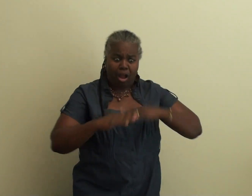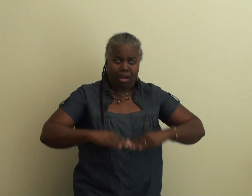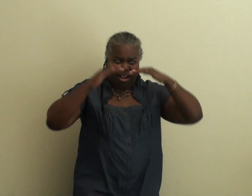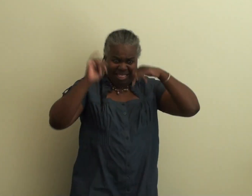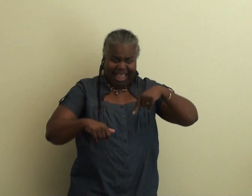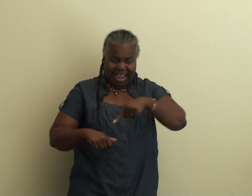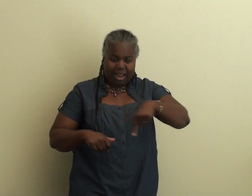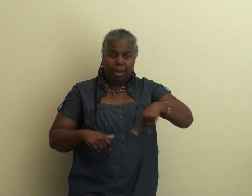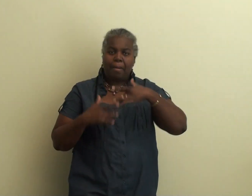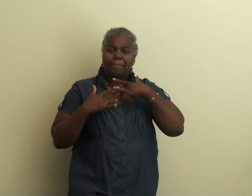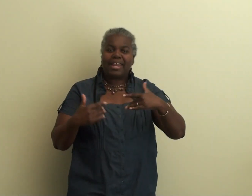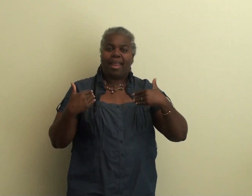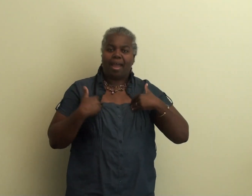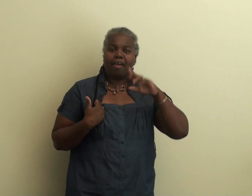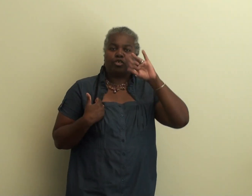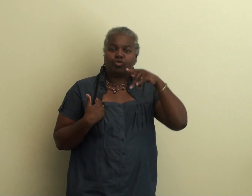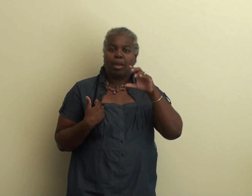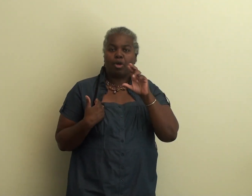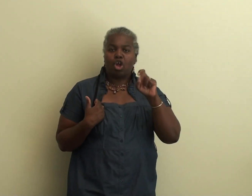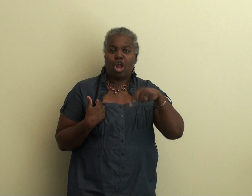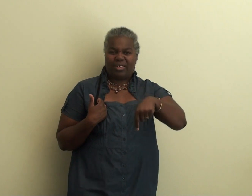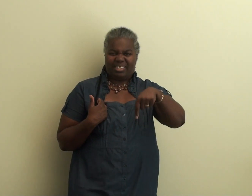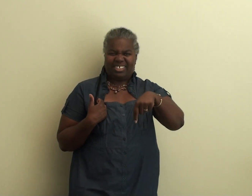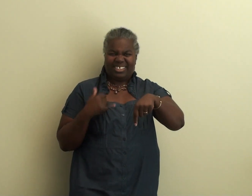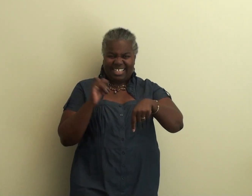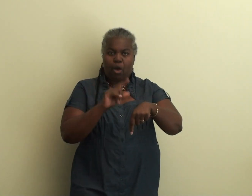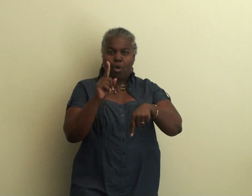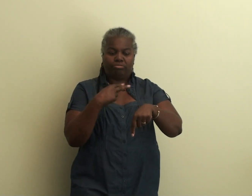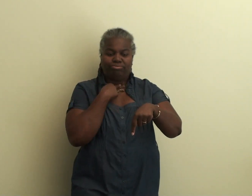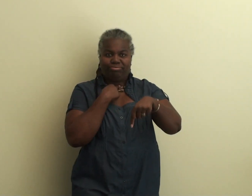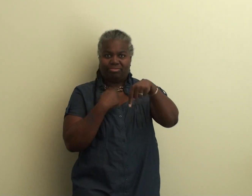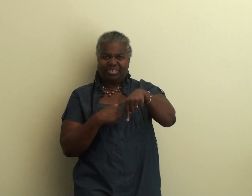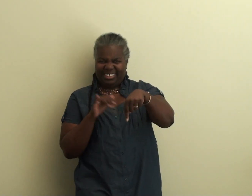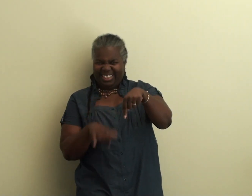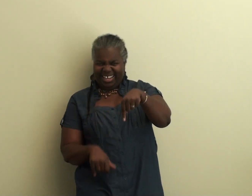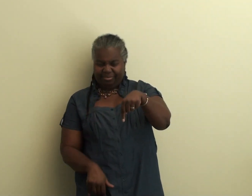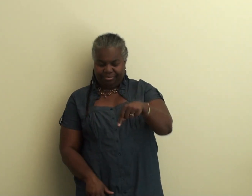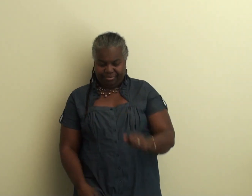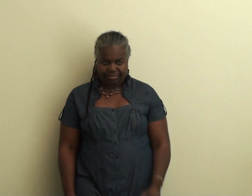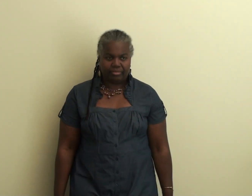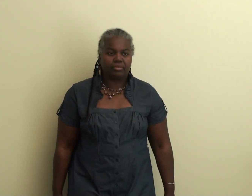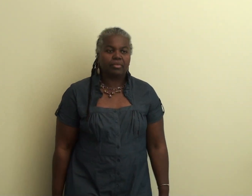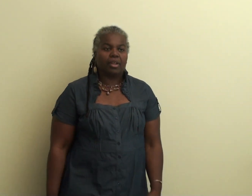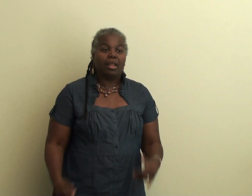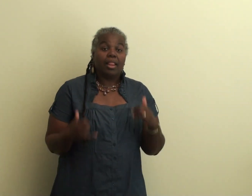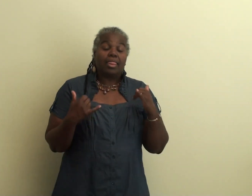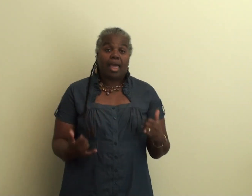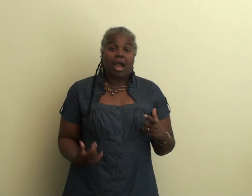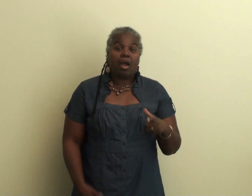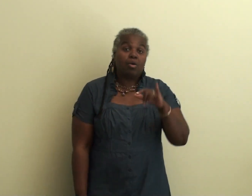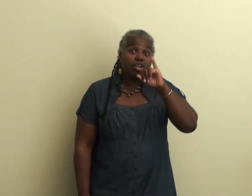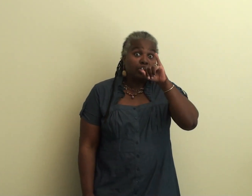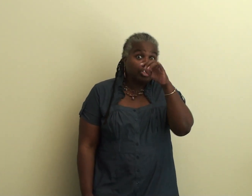another sandbar; so if you notice, in between the sandbars, that's where rip currents can